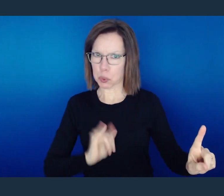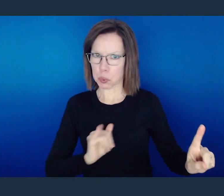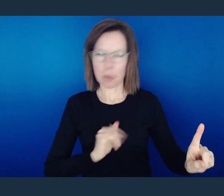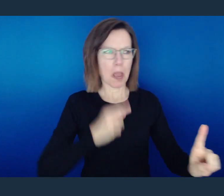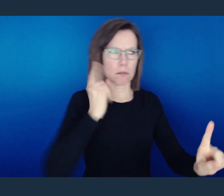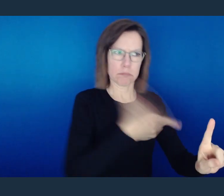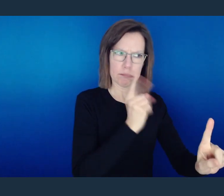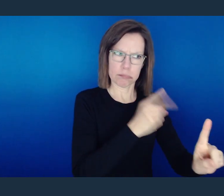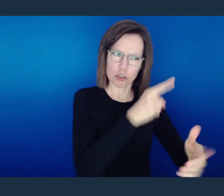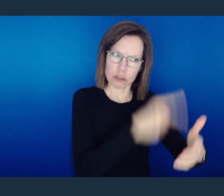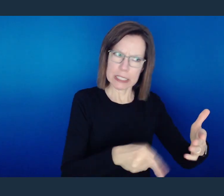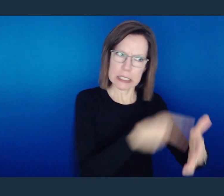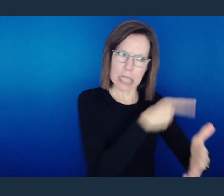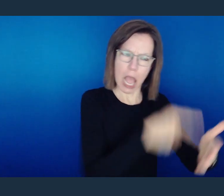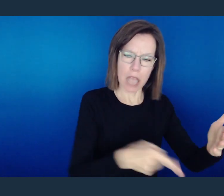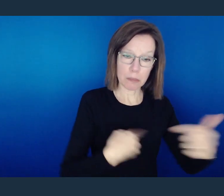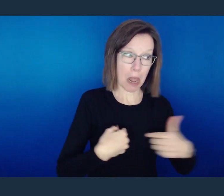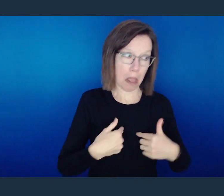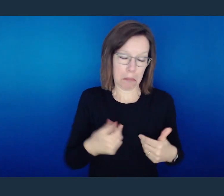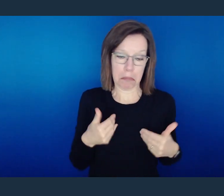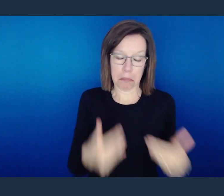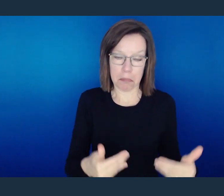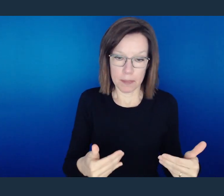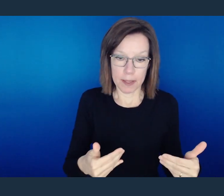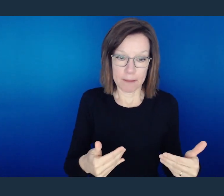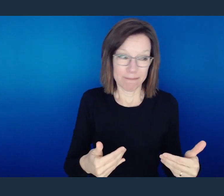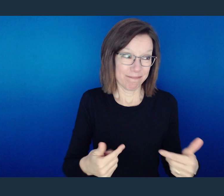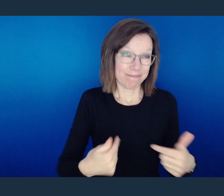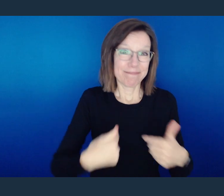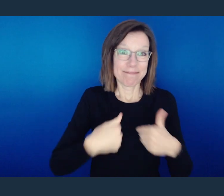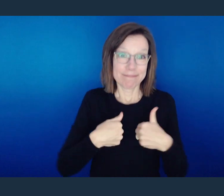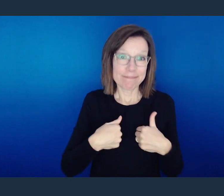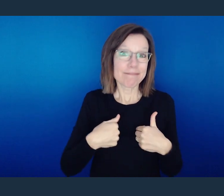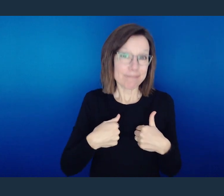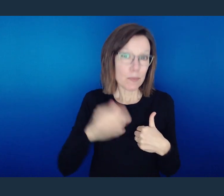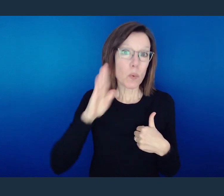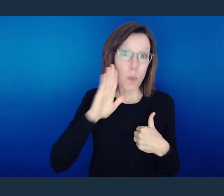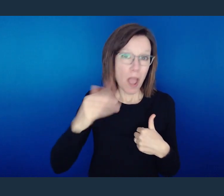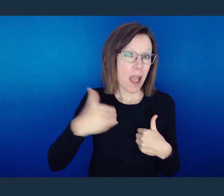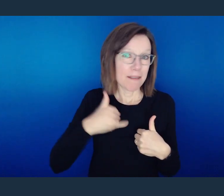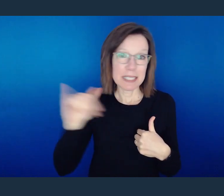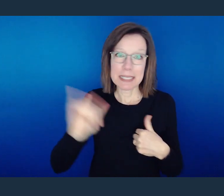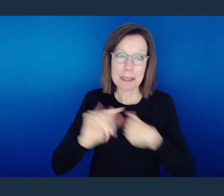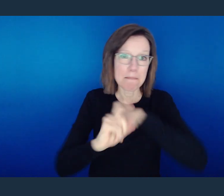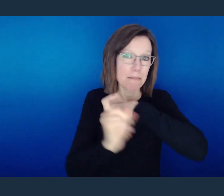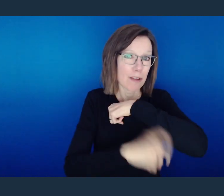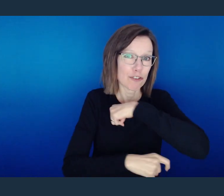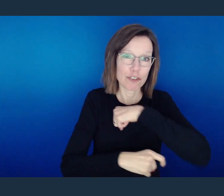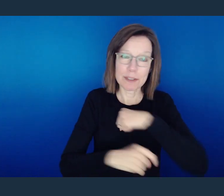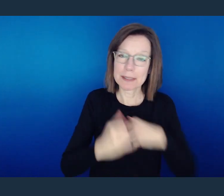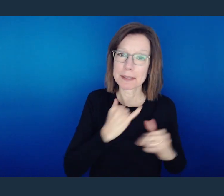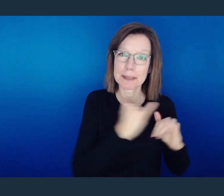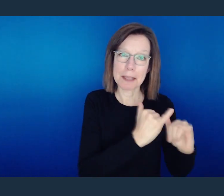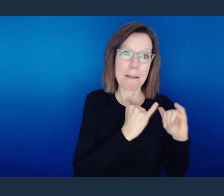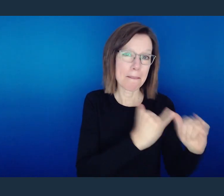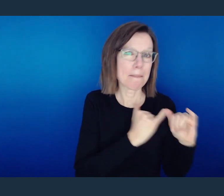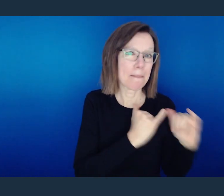done or are doing while we are doing them, we will ourselves fall victim to the same consequence.